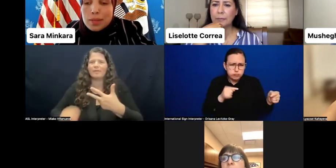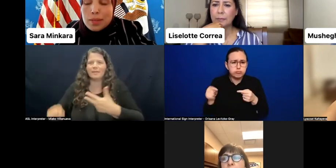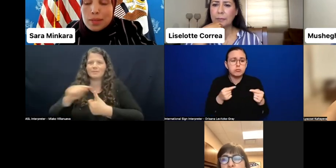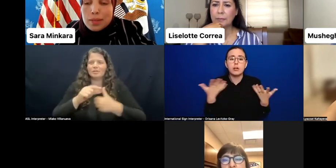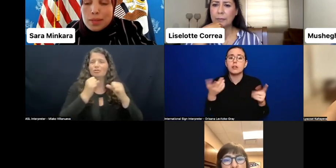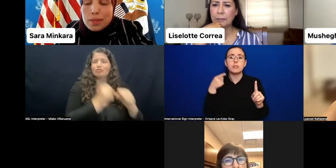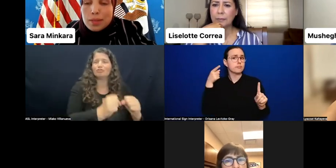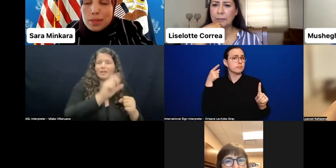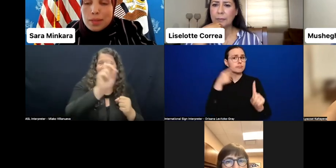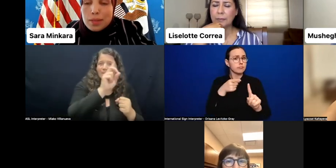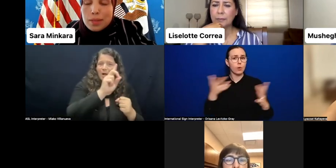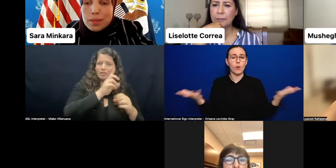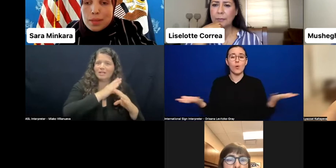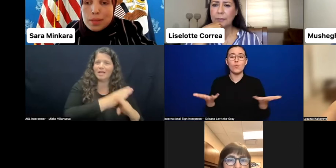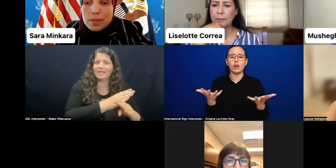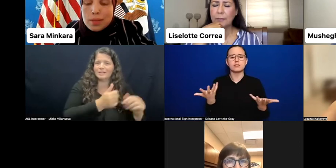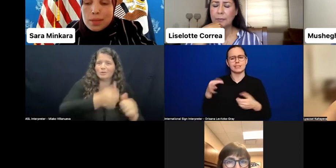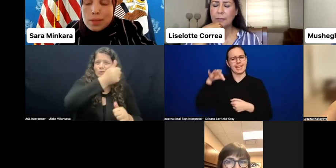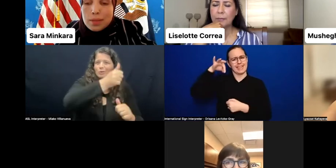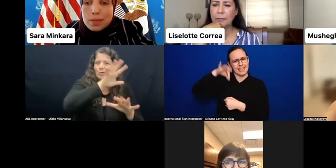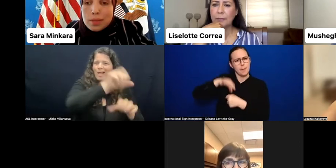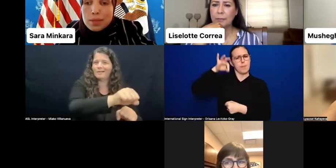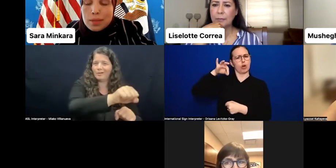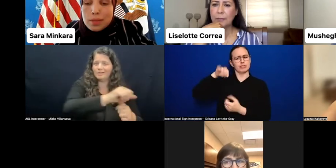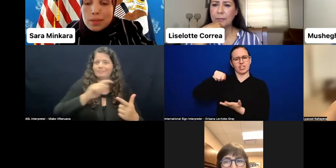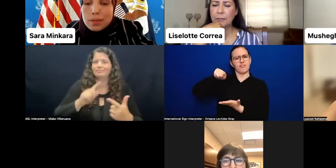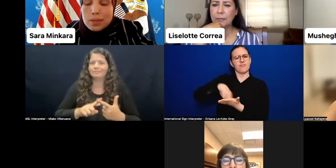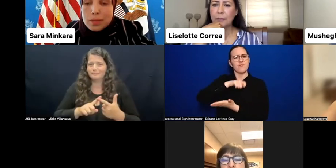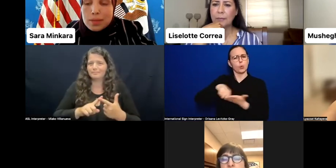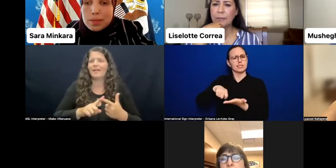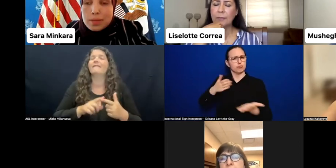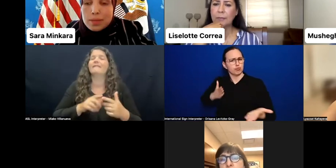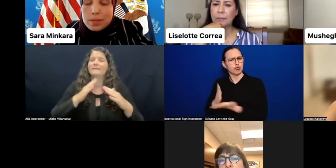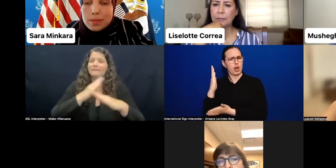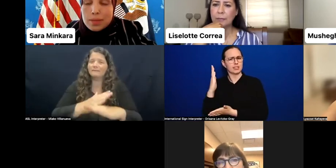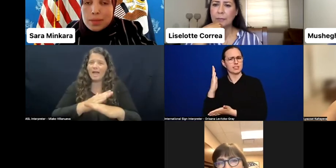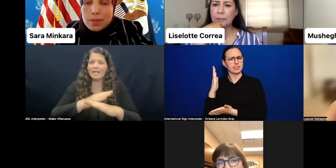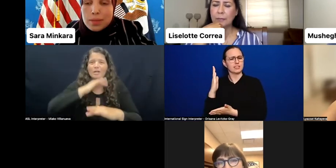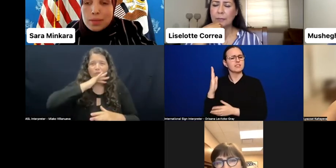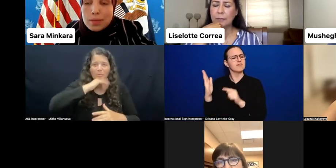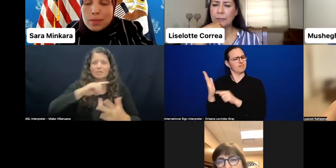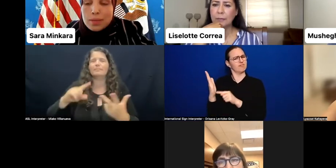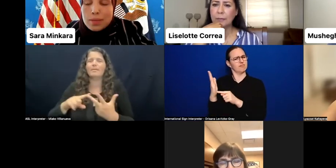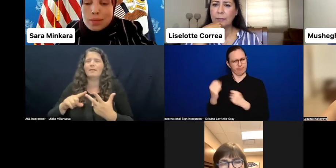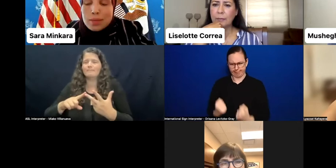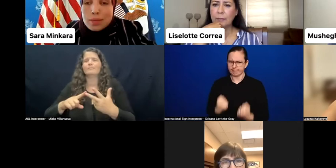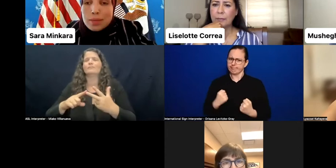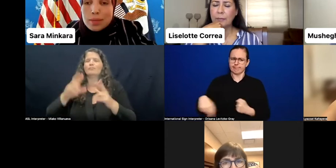fighting corruption, and promoting respect for human rights. As part of that event, the United States, Norway